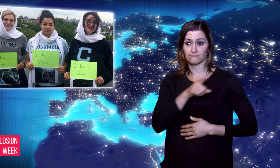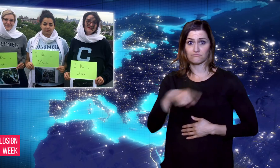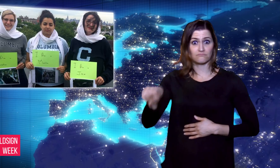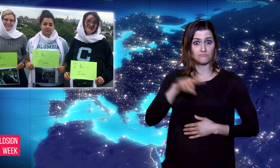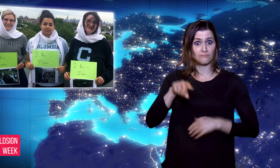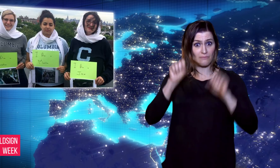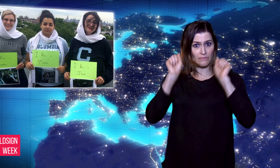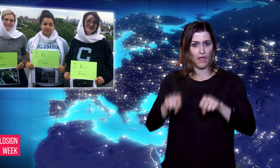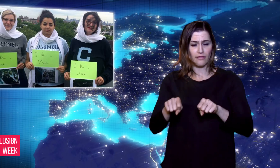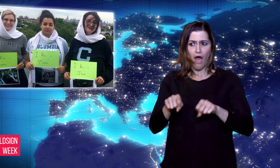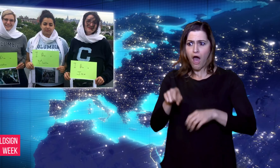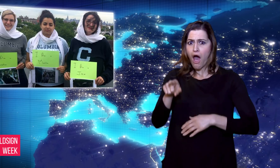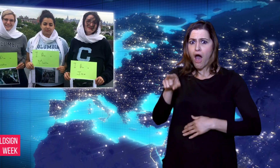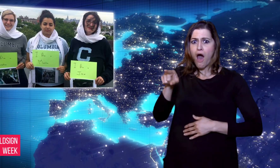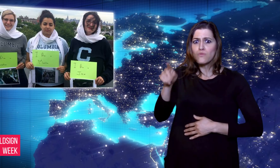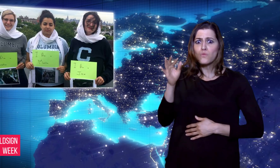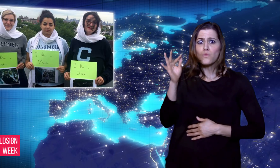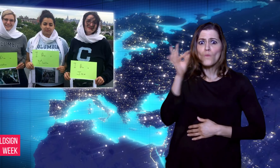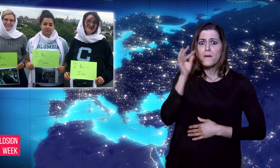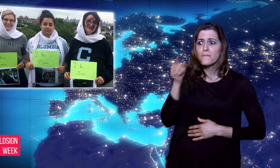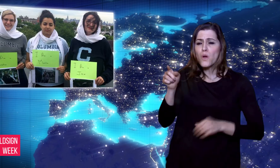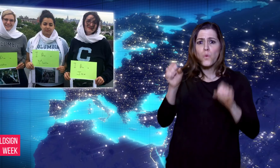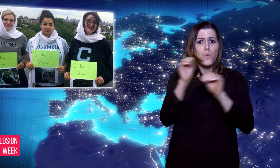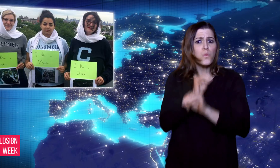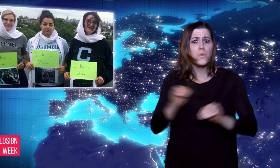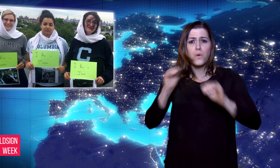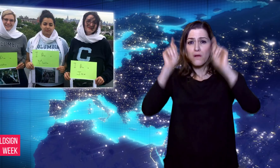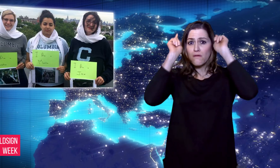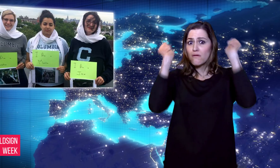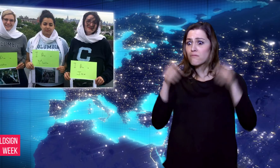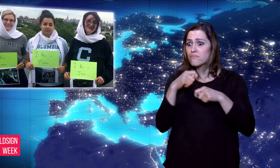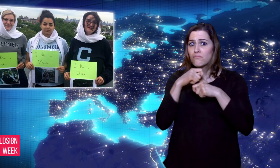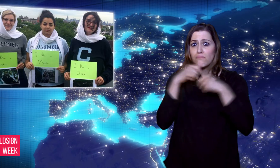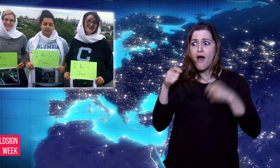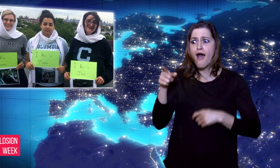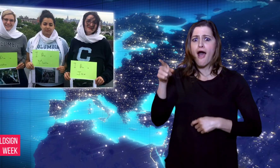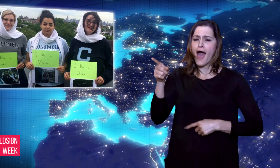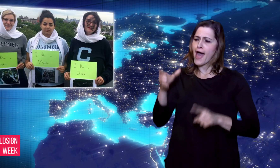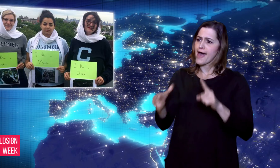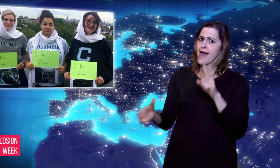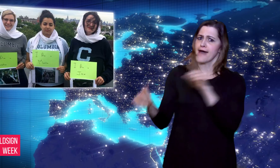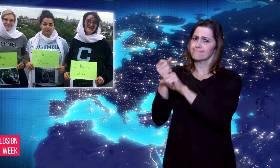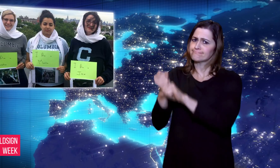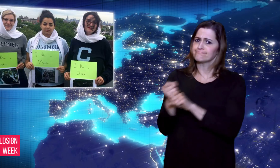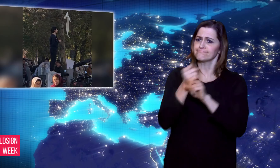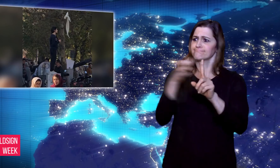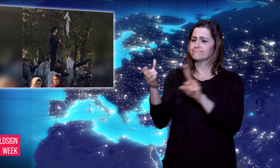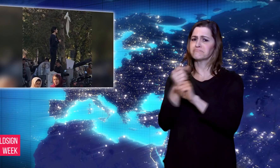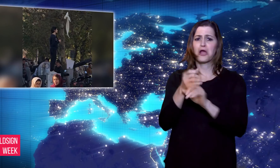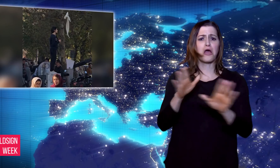to wear their hijabs. That announcement